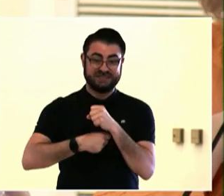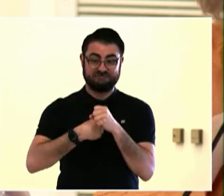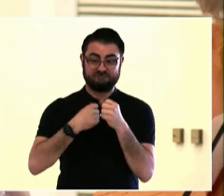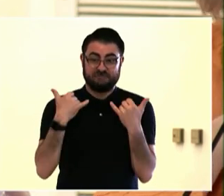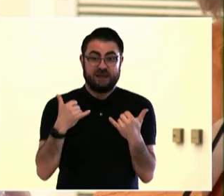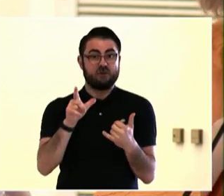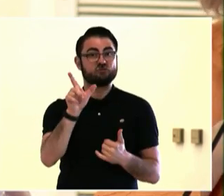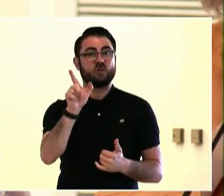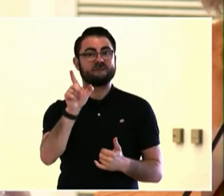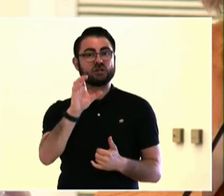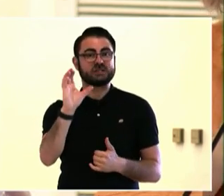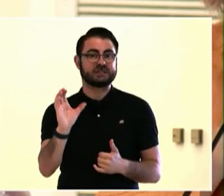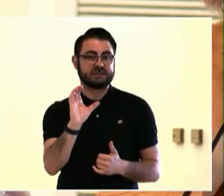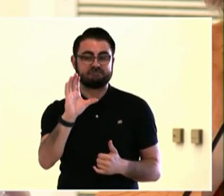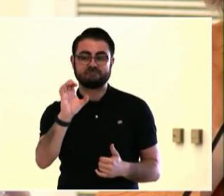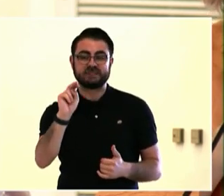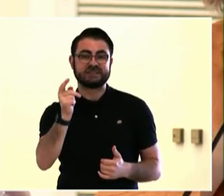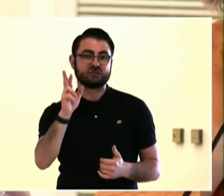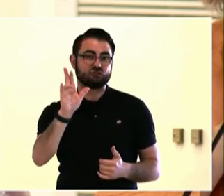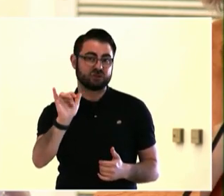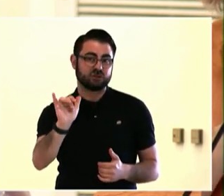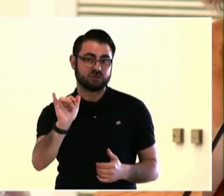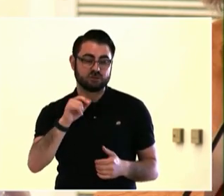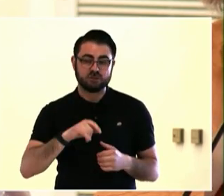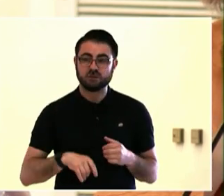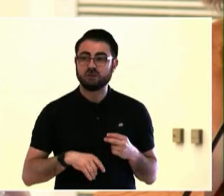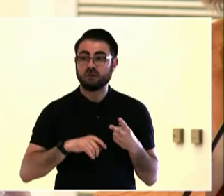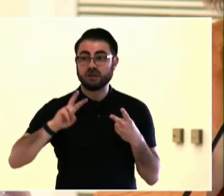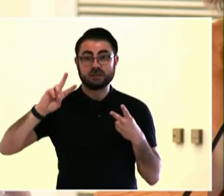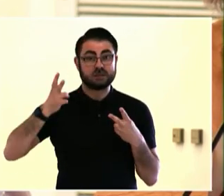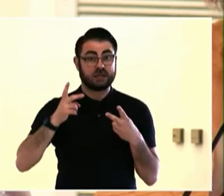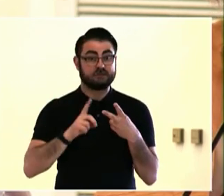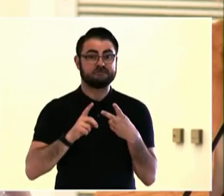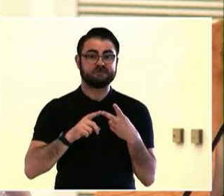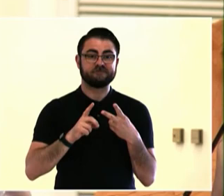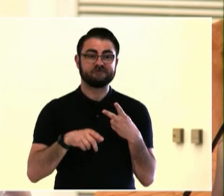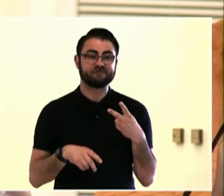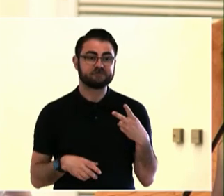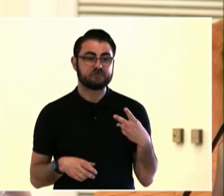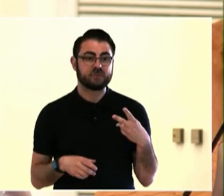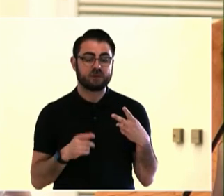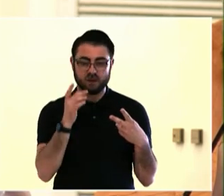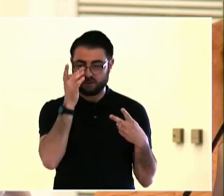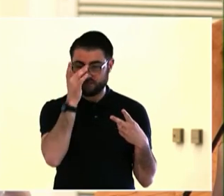others over the last several days, I've learned a lot being here, by the way.